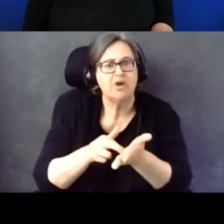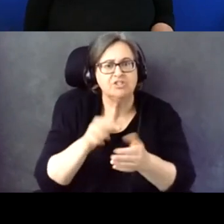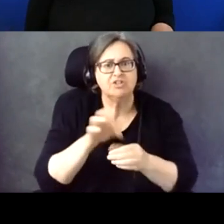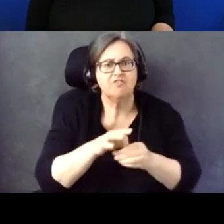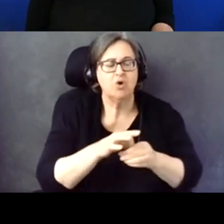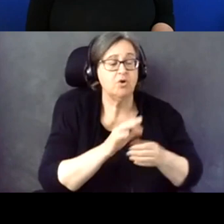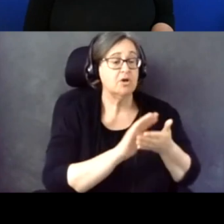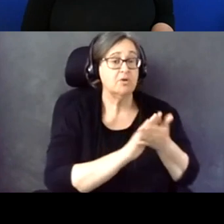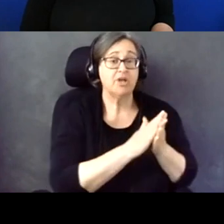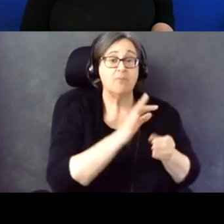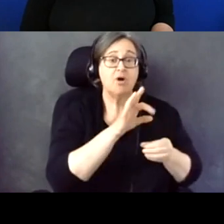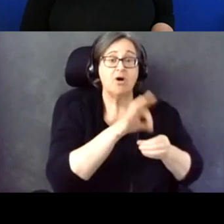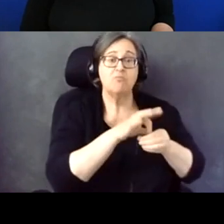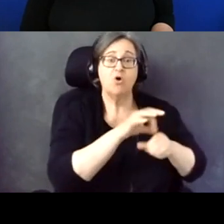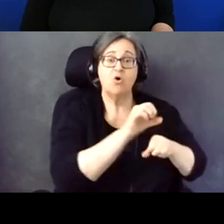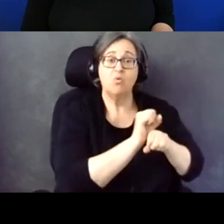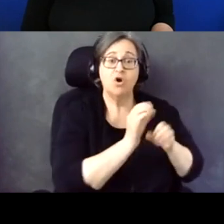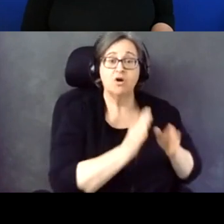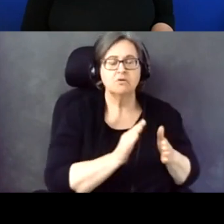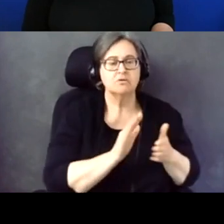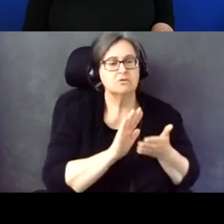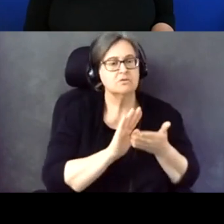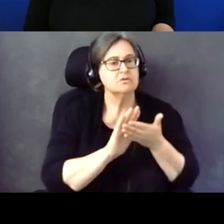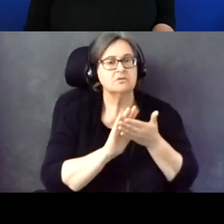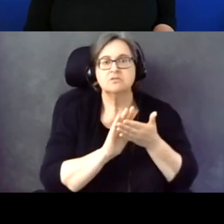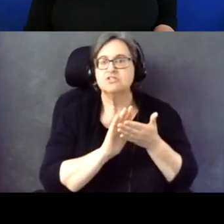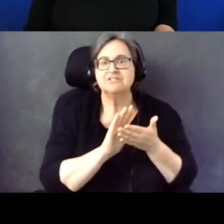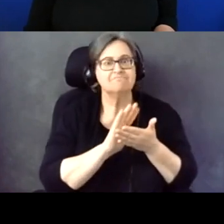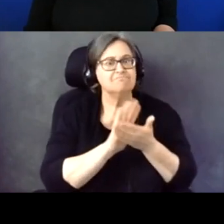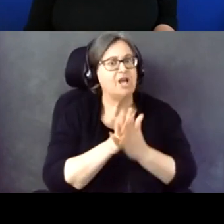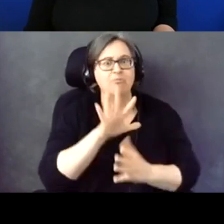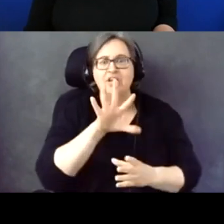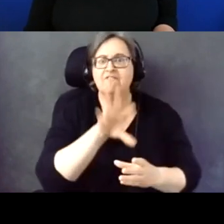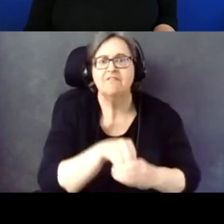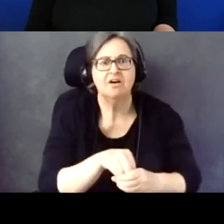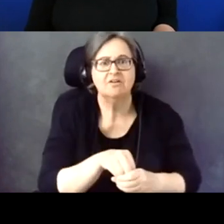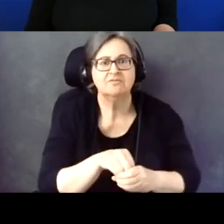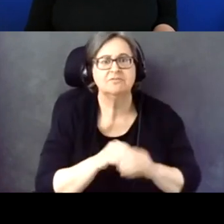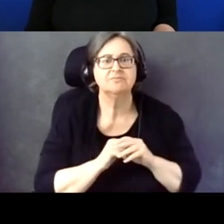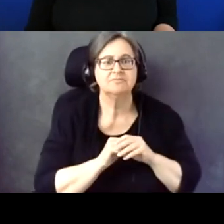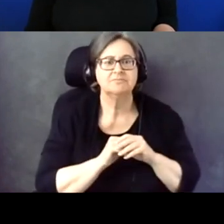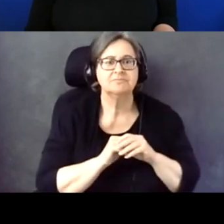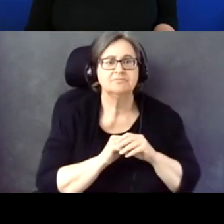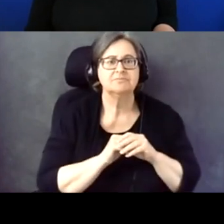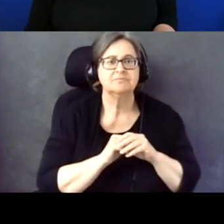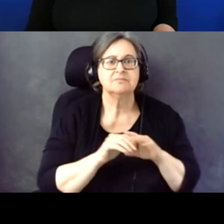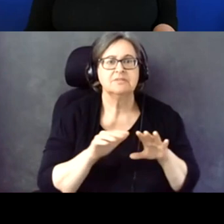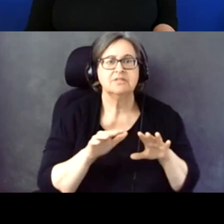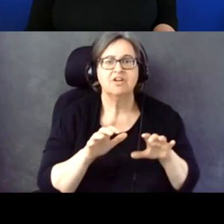Just getting involved, you know, can definitely help increase accessibility.